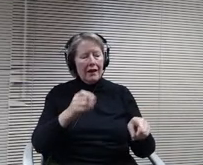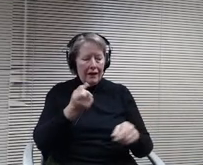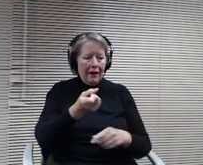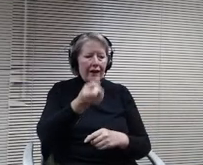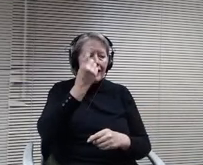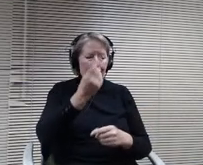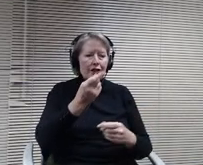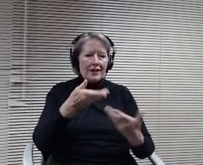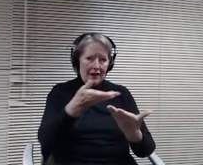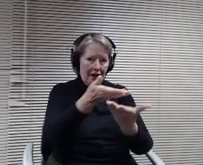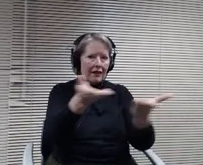have under the law.